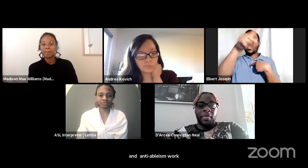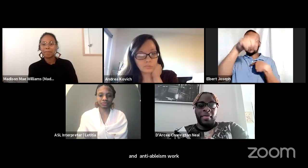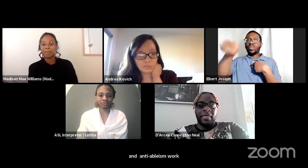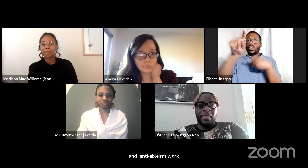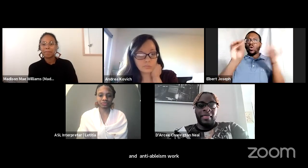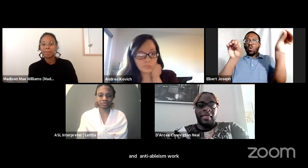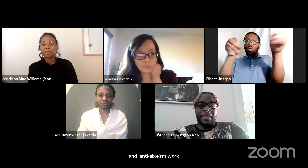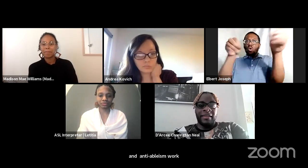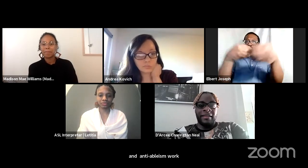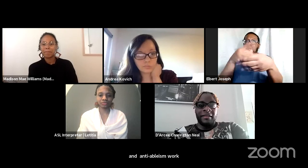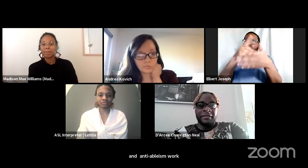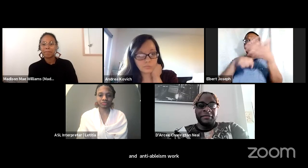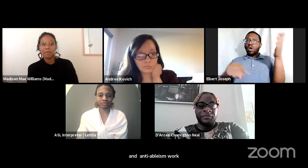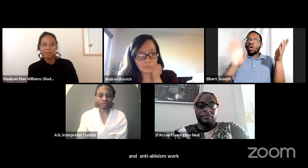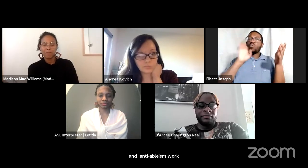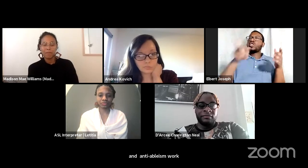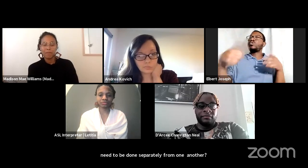What would you say to those organizations?